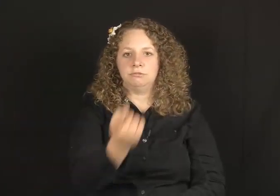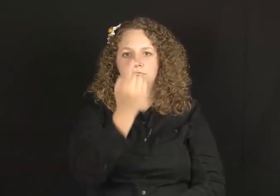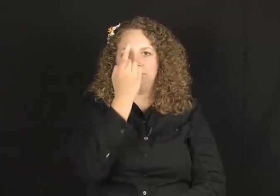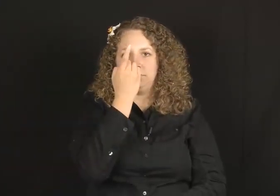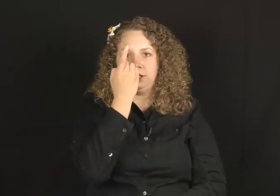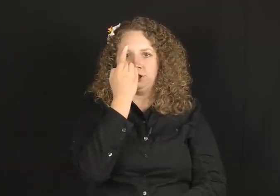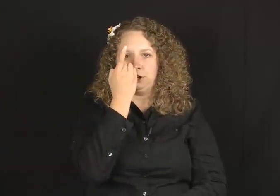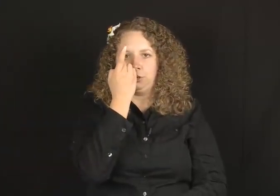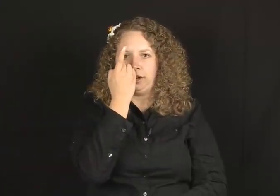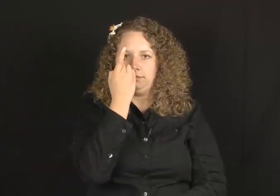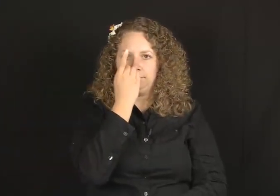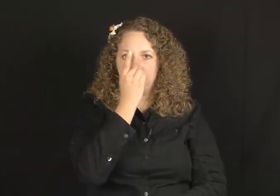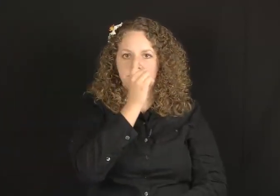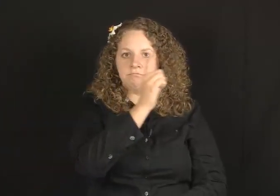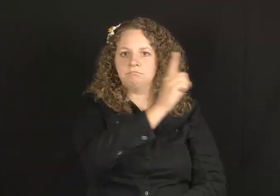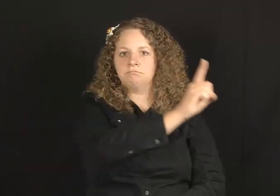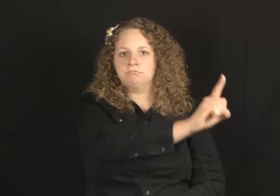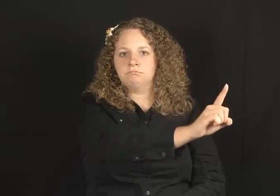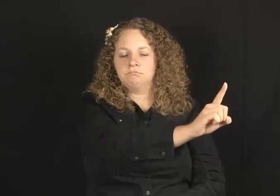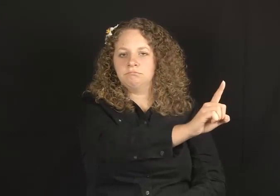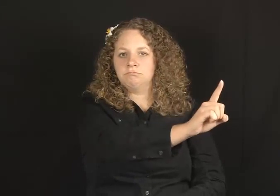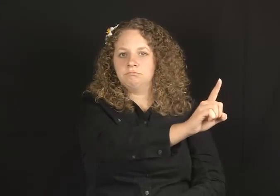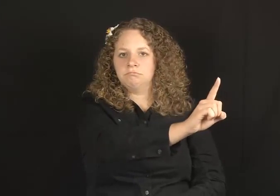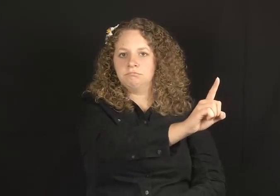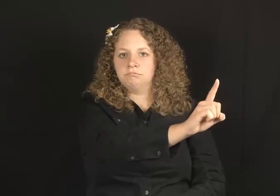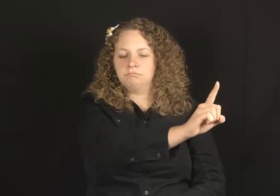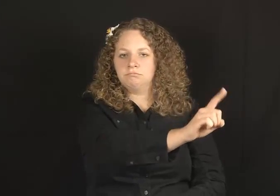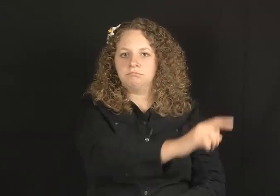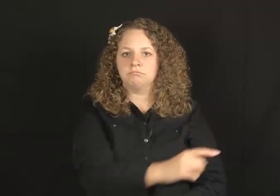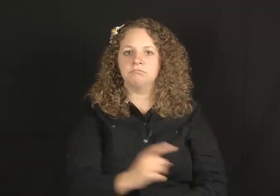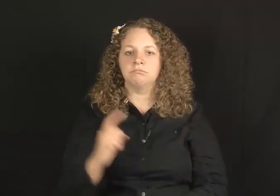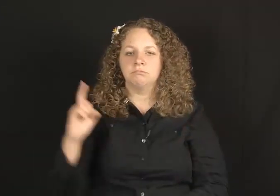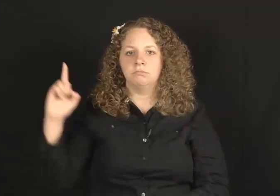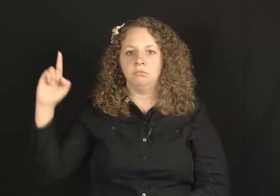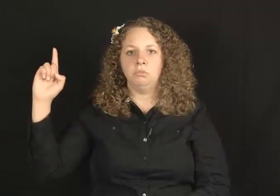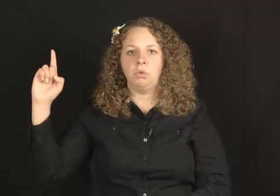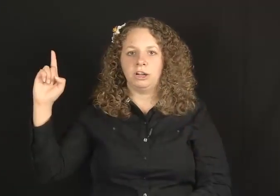So HE TURN AWAY (facing me close and turn away).